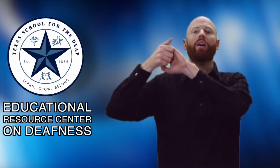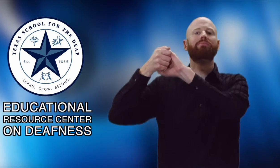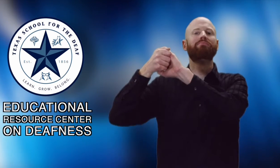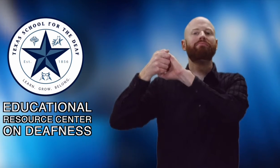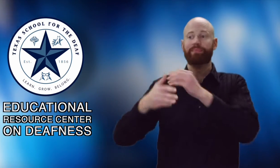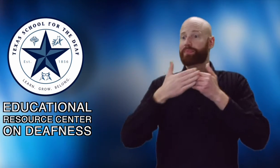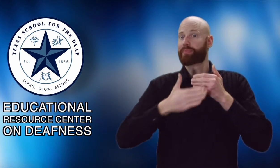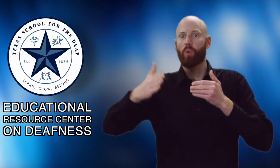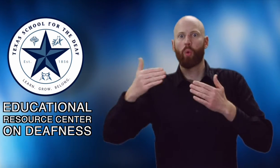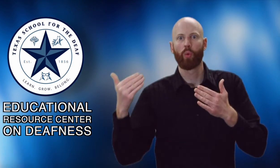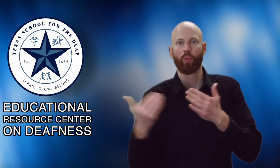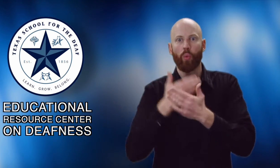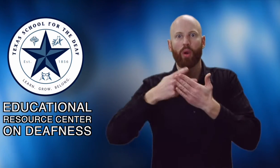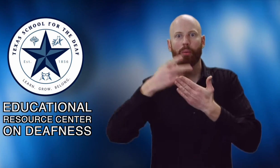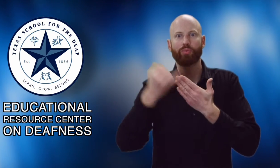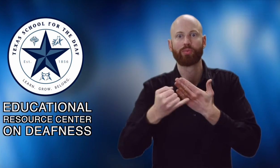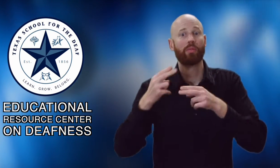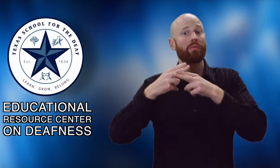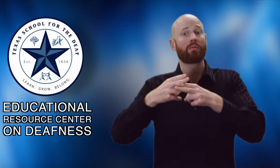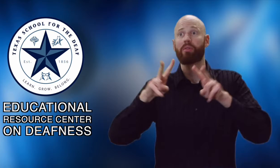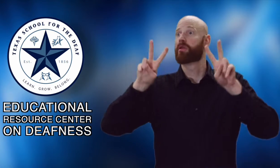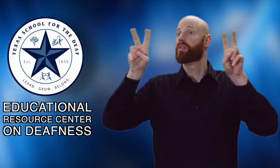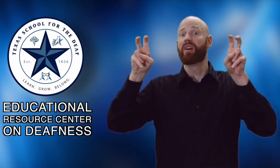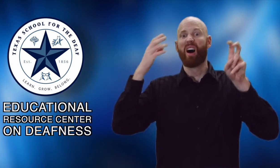in making a new project entitled "KnowThat!?"